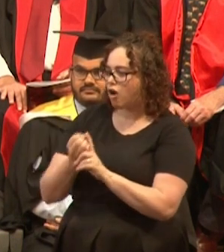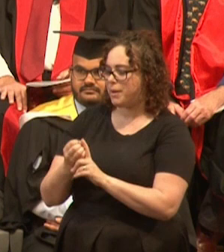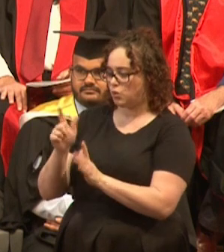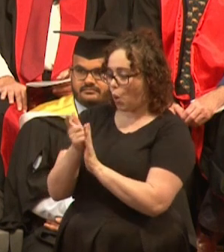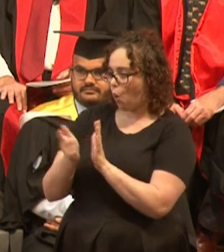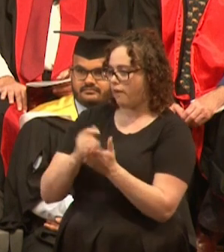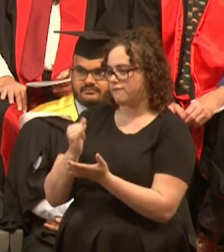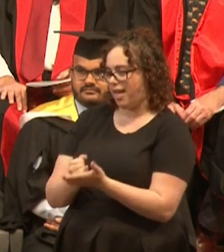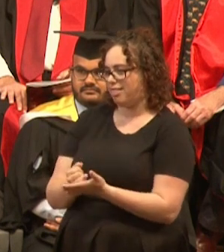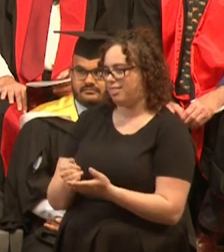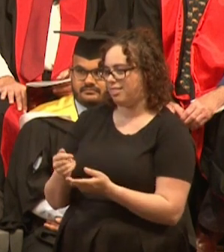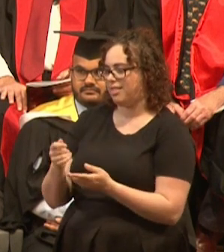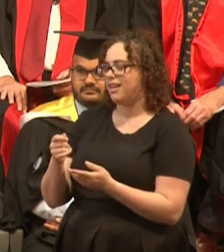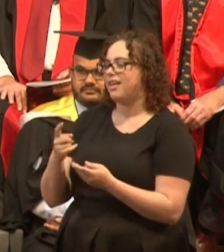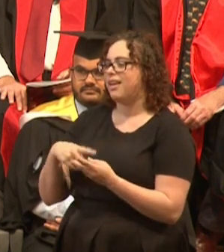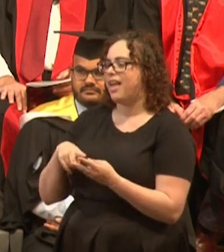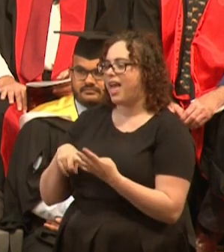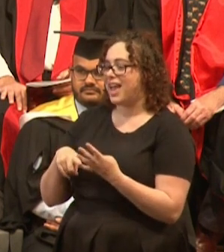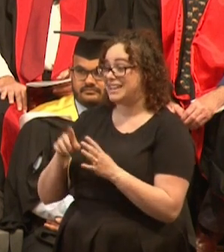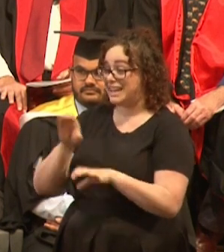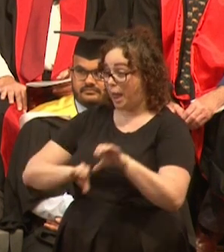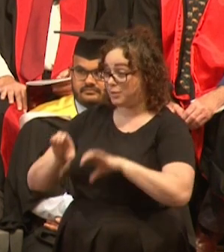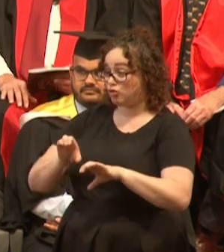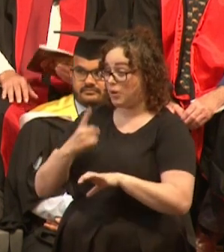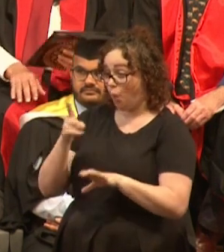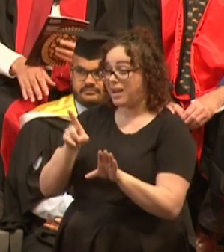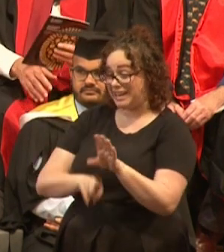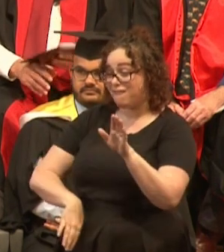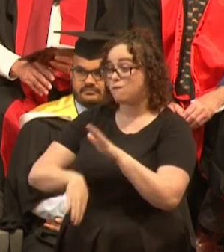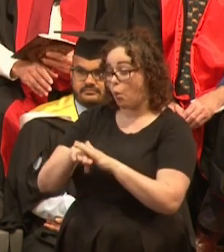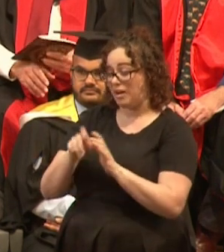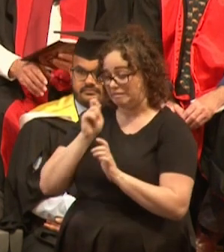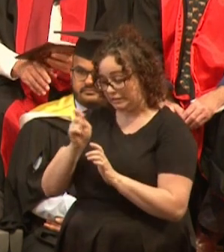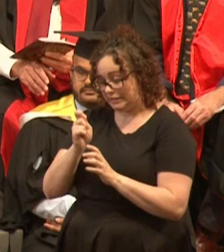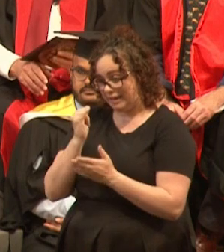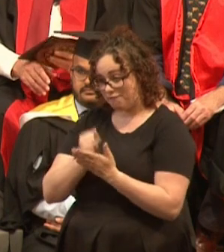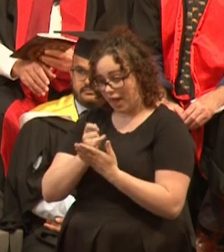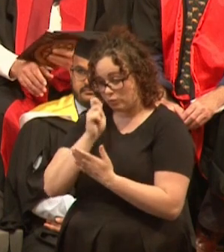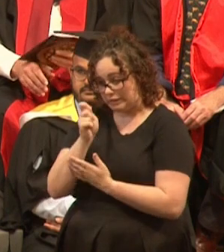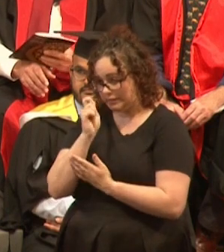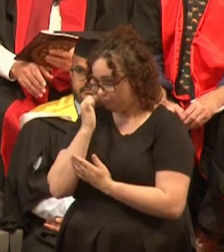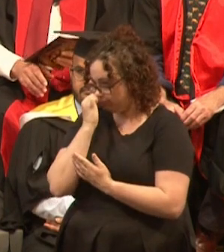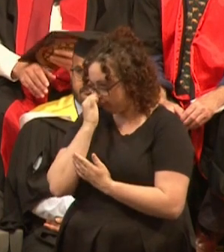and I very nearly failed chemistry, which was a four year unit, which would have been a disaster, I would have been, the university had me on notice.